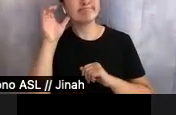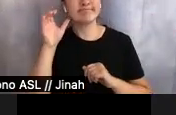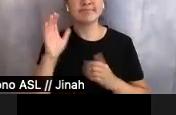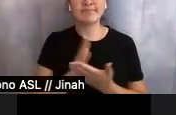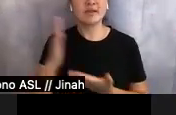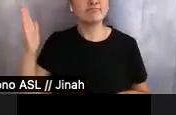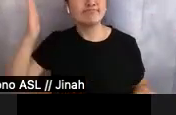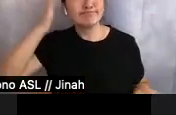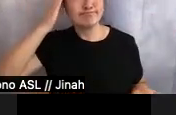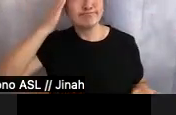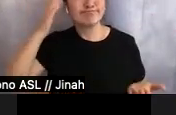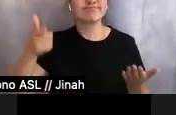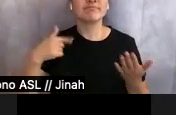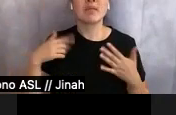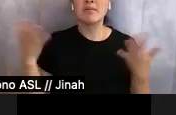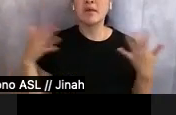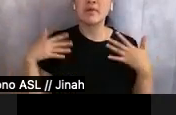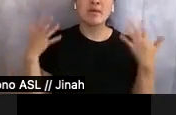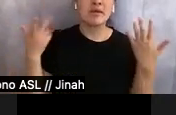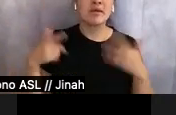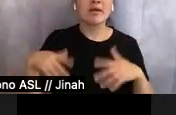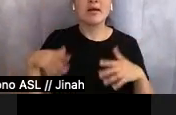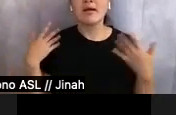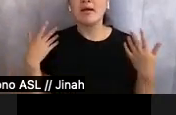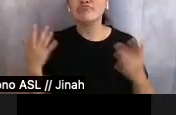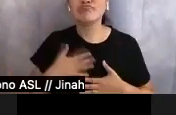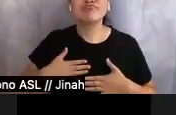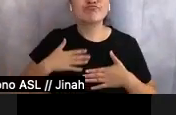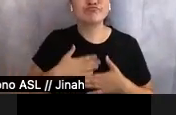hair down to a Beatles tribute band, or maybe classic rock, if they were really feeling it;